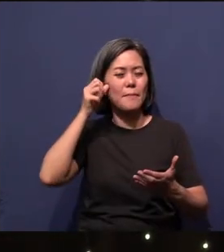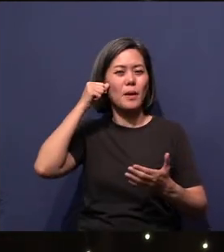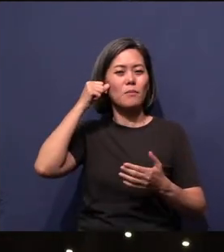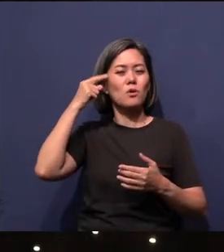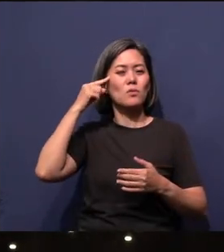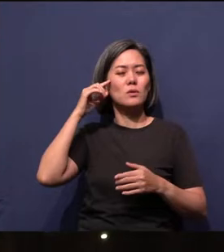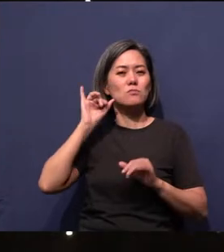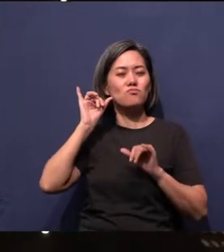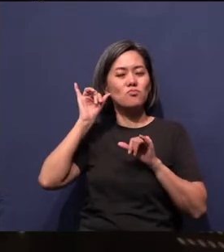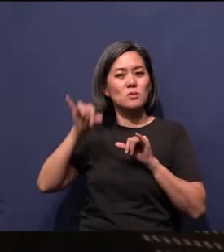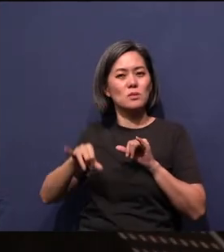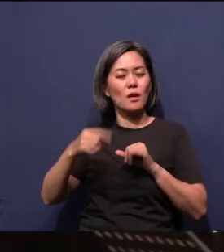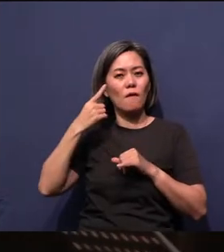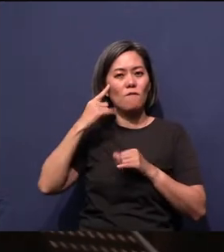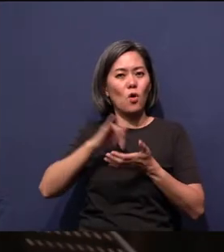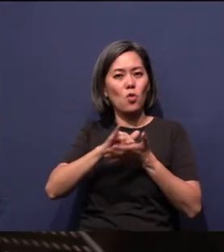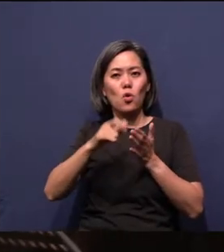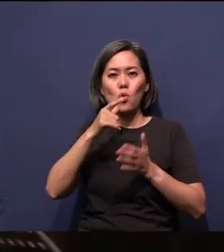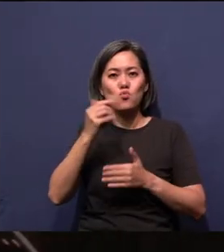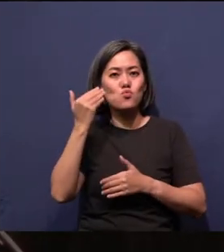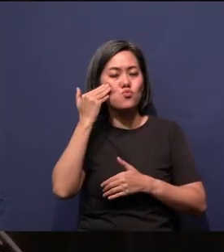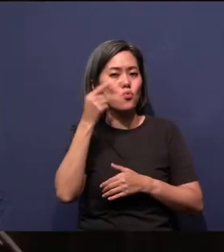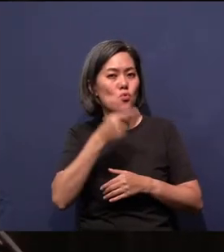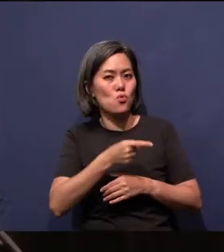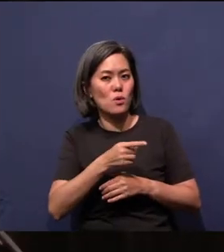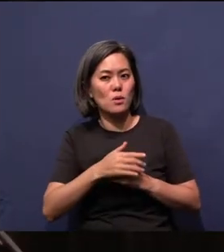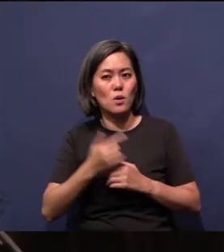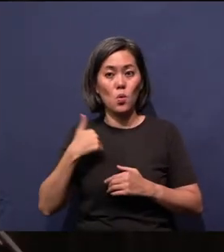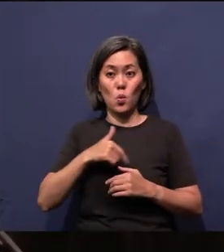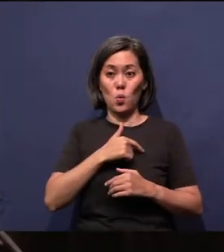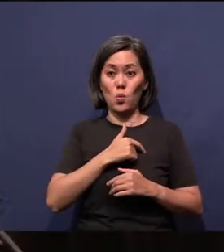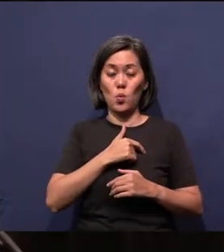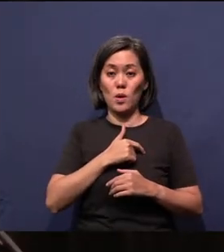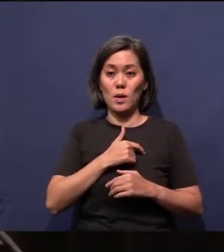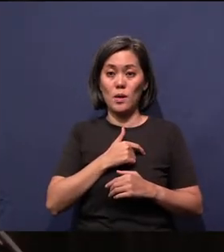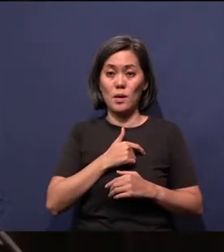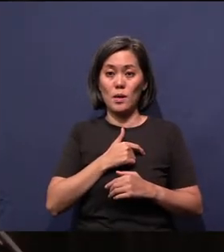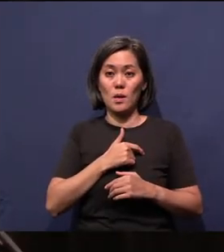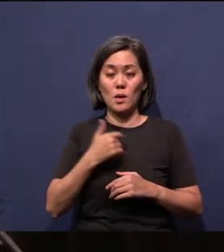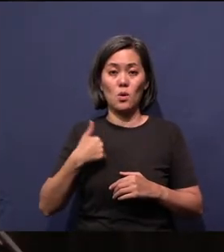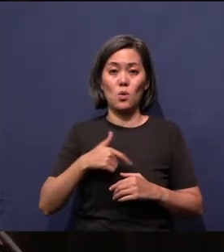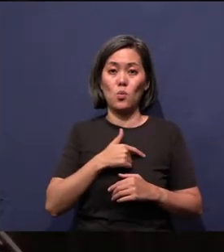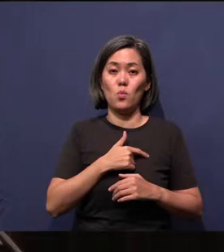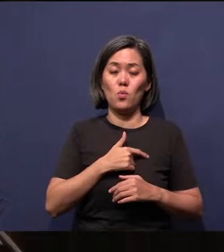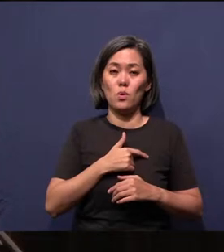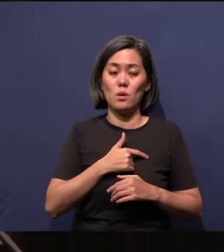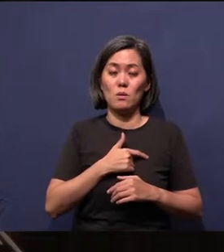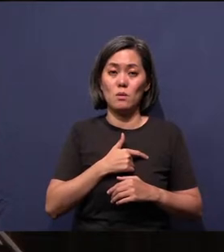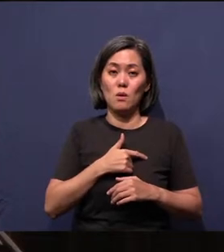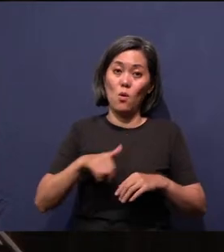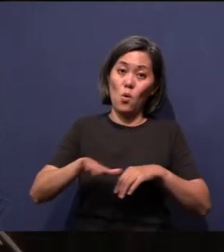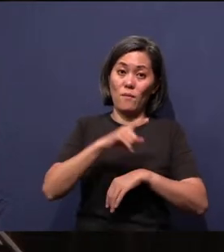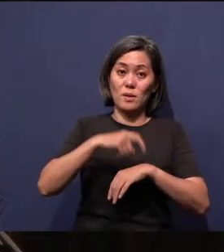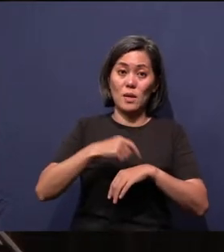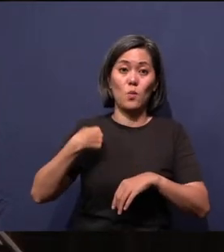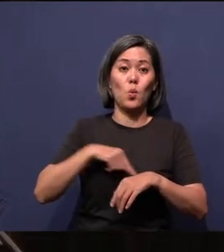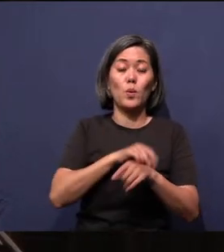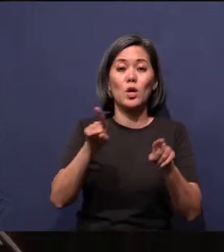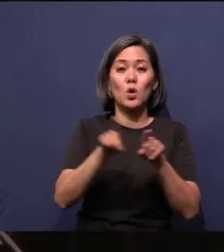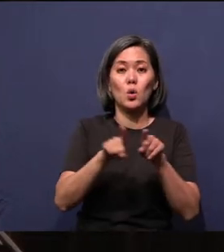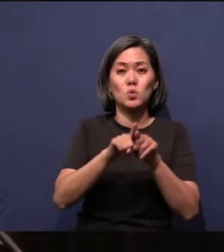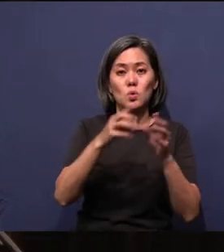to those of us who knew her. We as persons, we also fade and die. Do you know, I